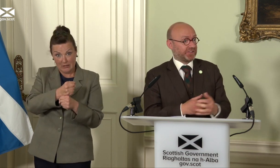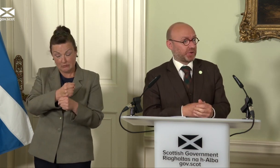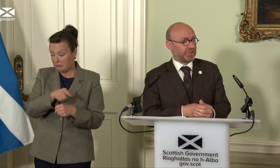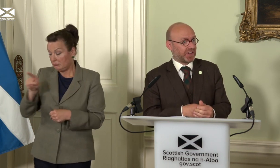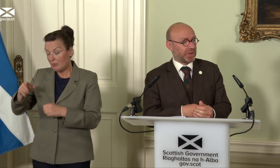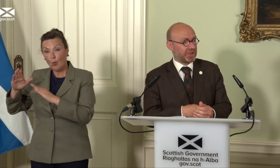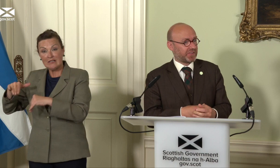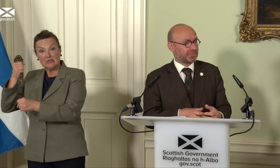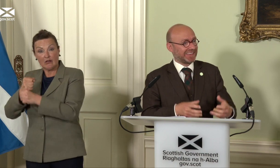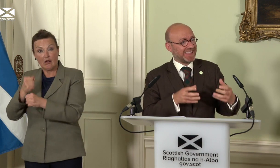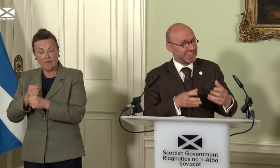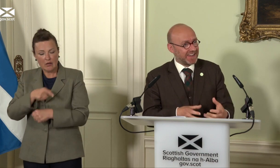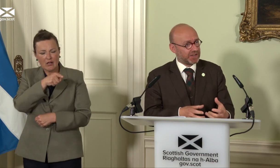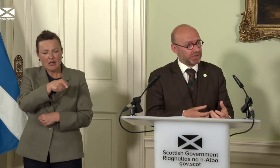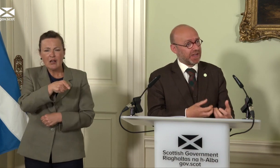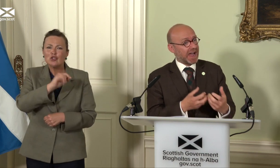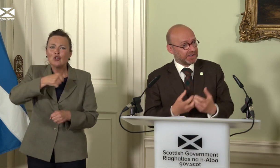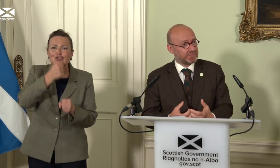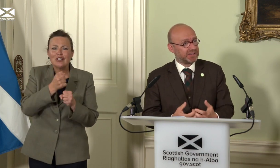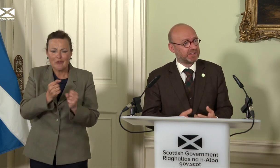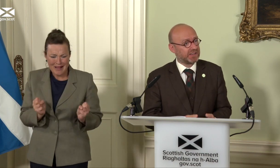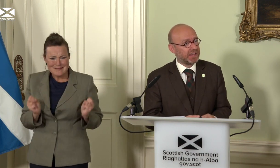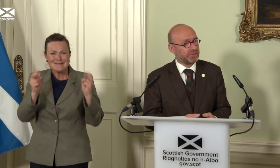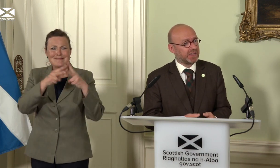Scottish Child Payment in the first place, then doubled it and committed to continuing